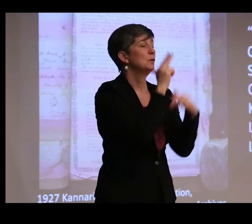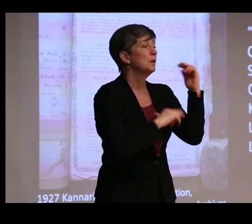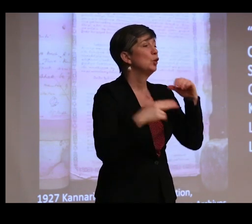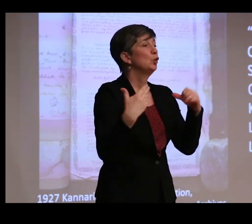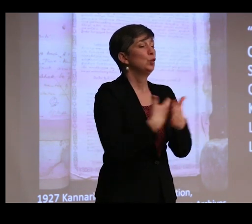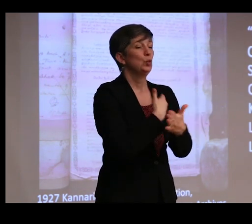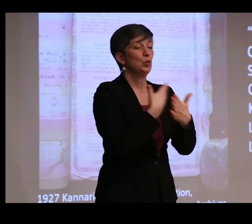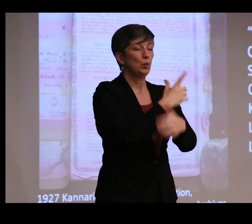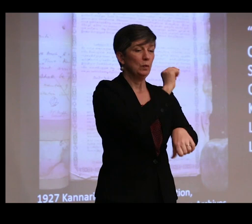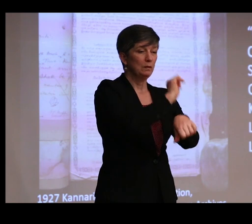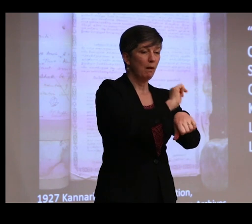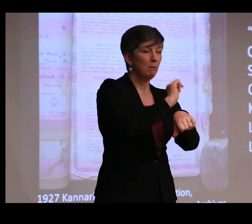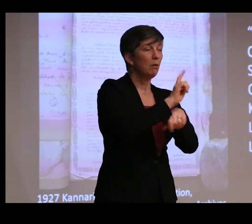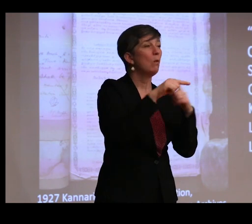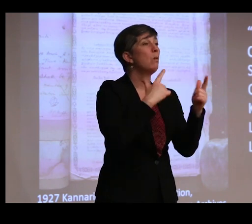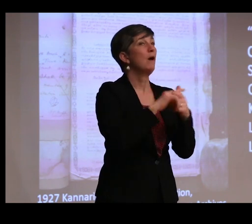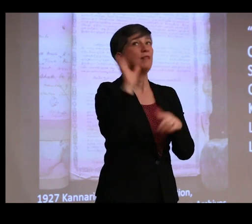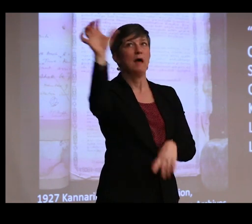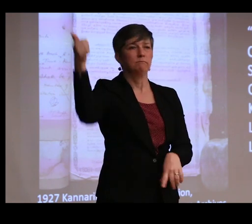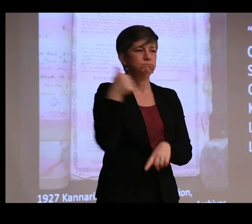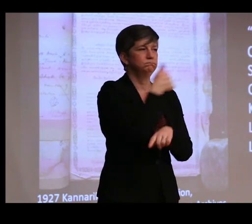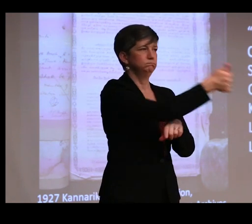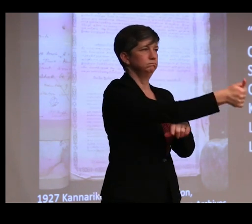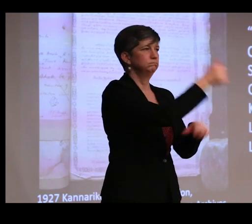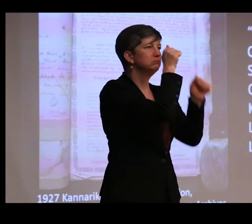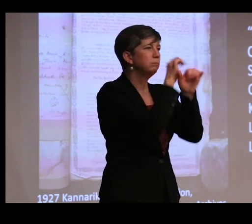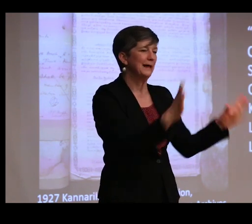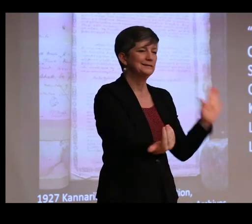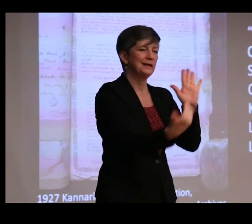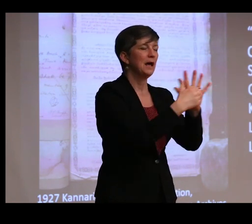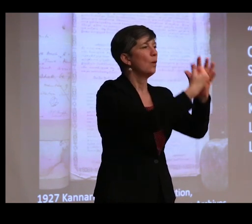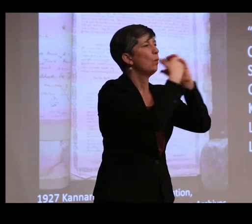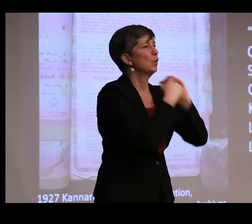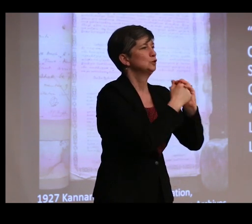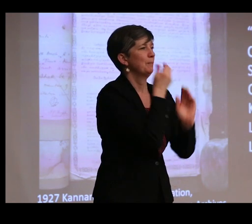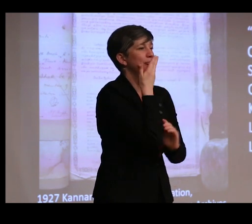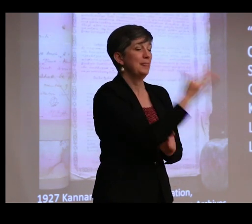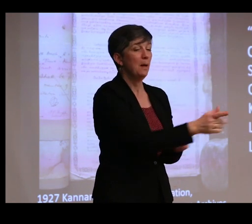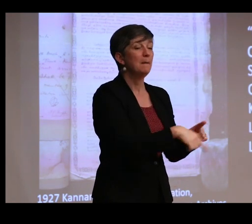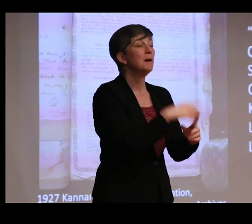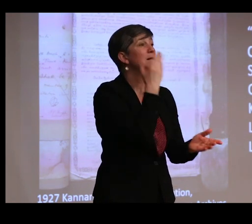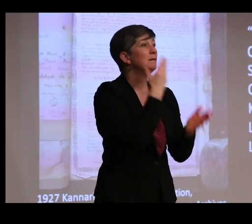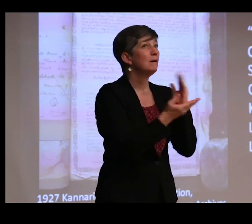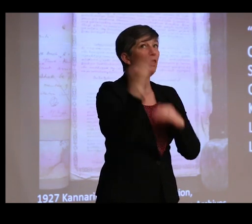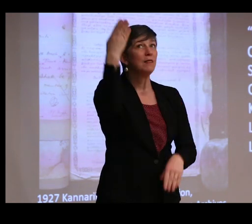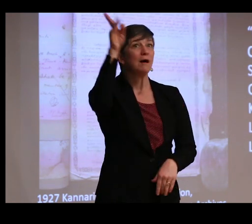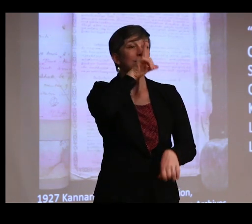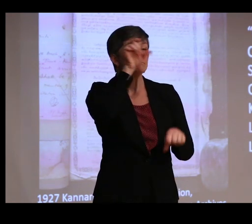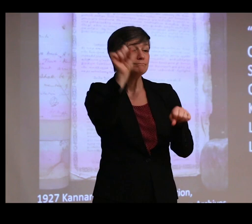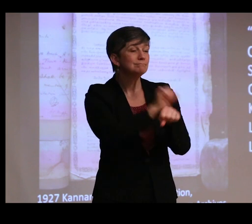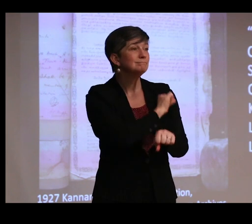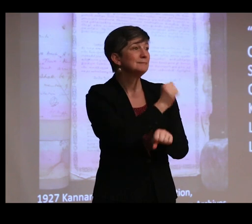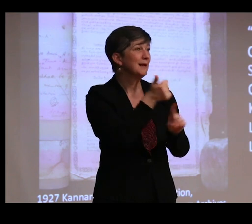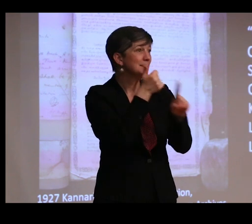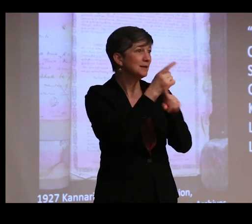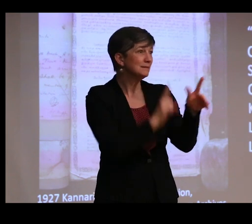where the image of Shiva can be reconsecrated and worshipped. But despite the god actually appearing himself and speaking